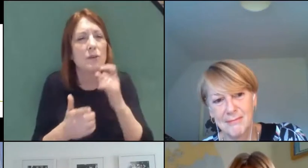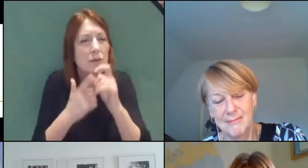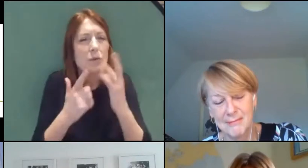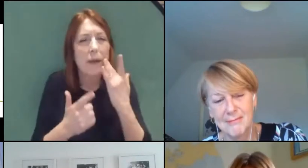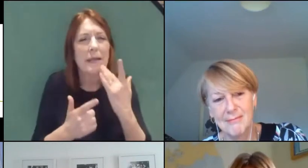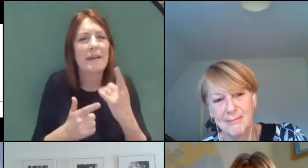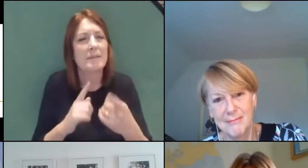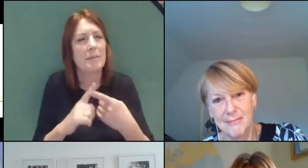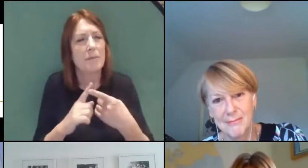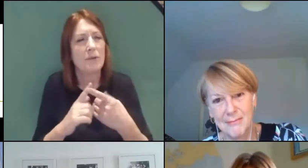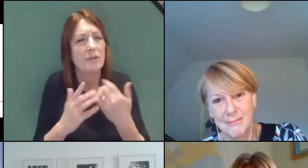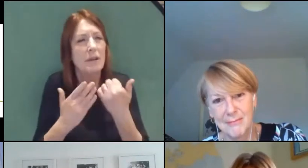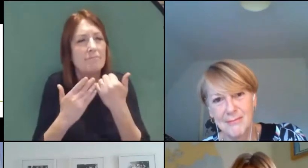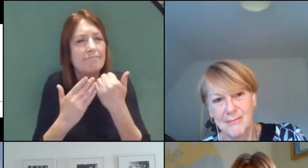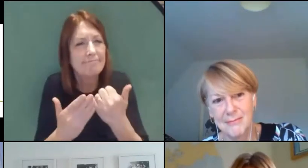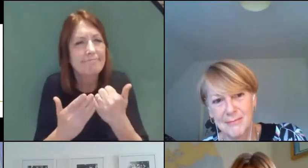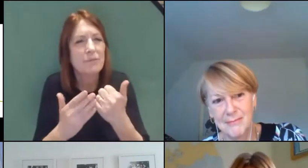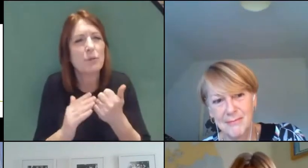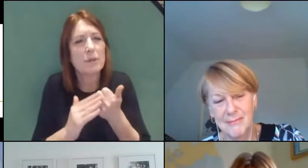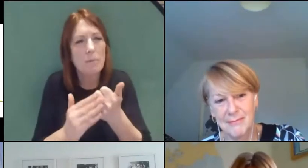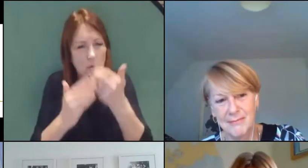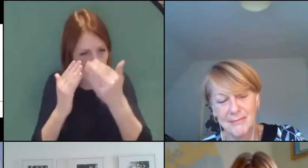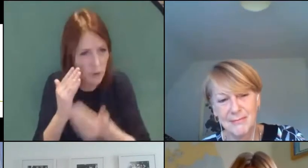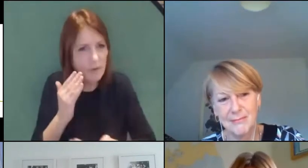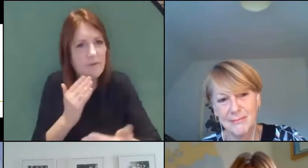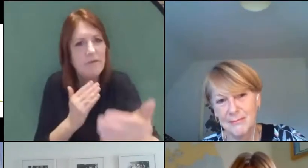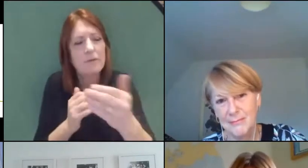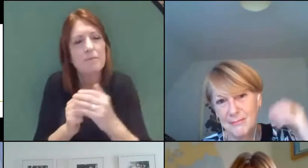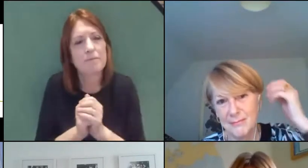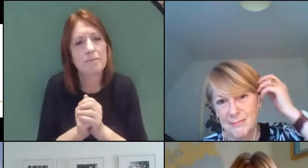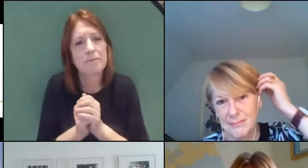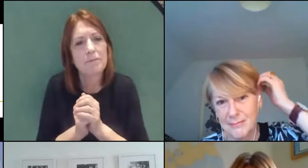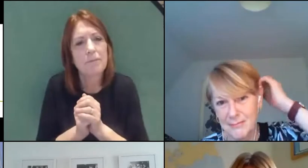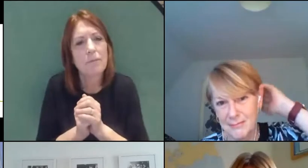to support you with going forward. Can I just also remind you